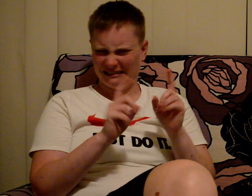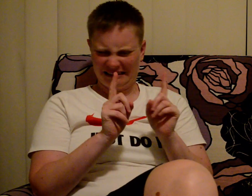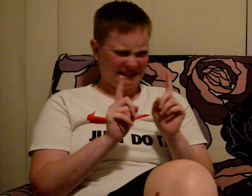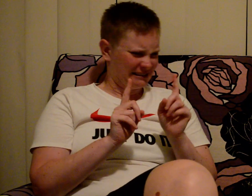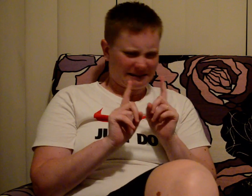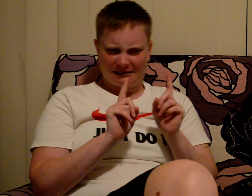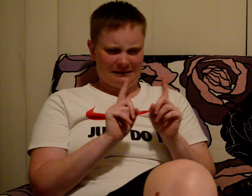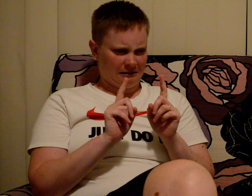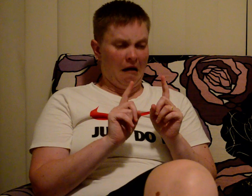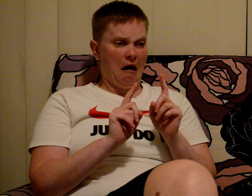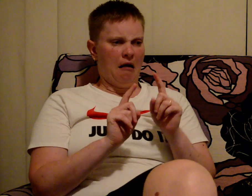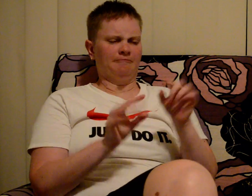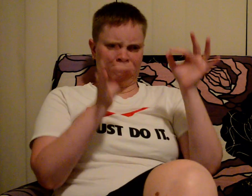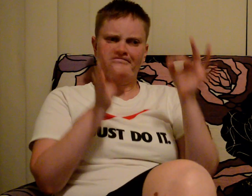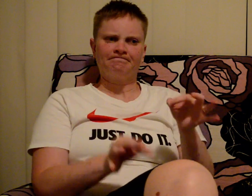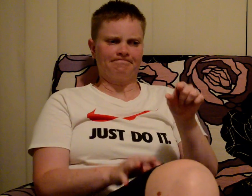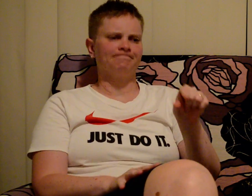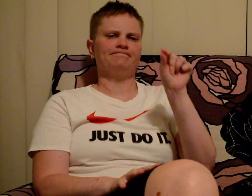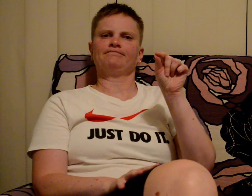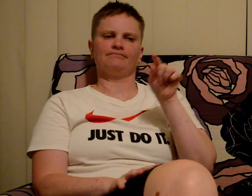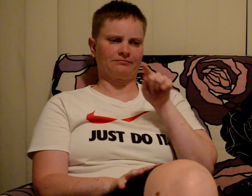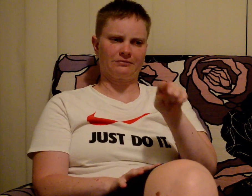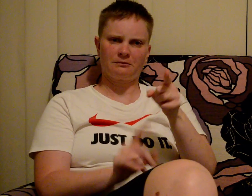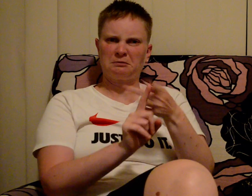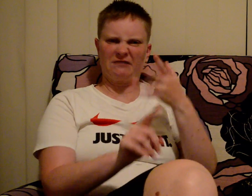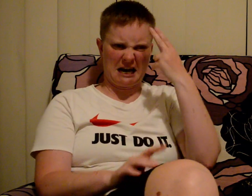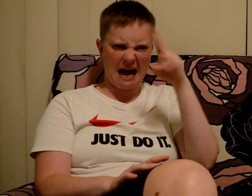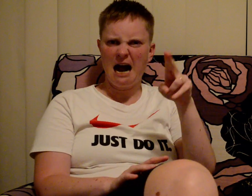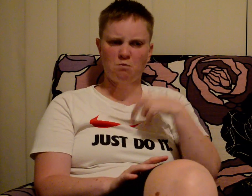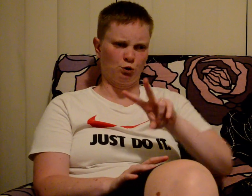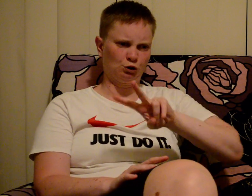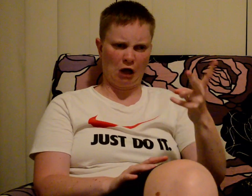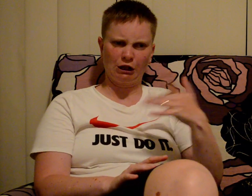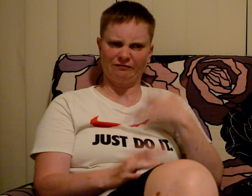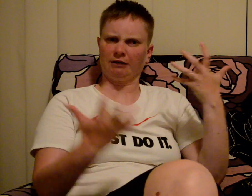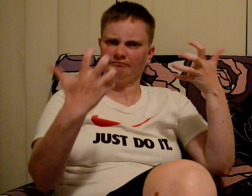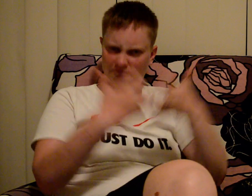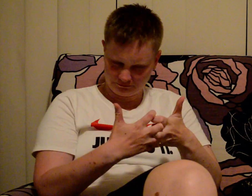that is when they decide to chose their own name to match their own identity